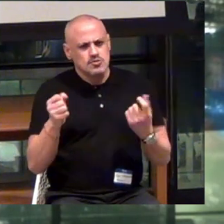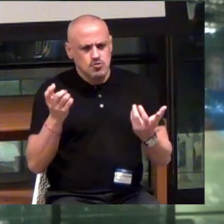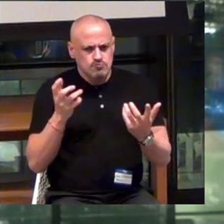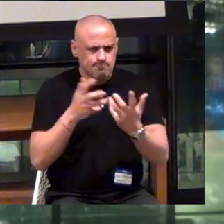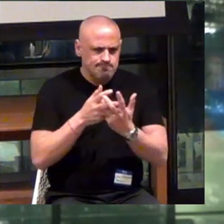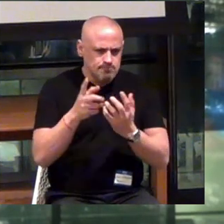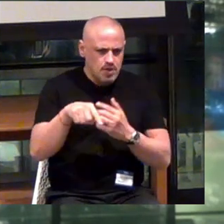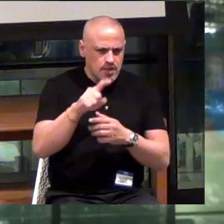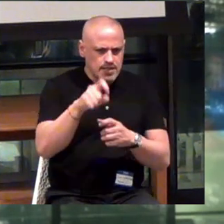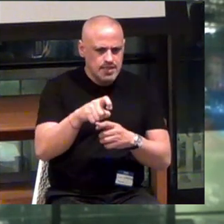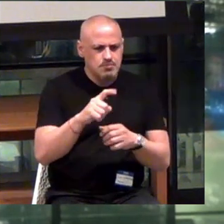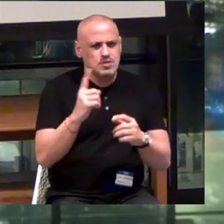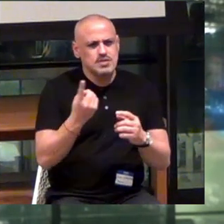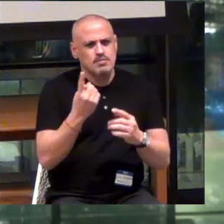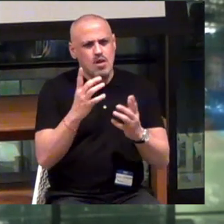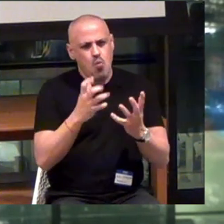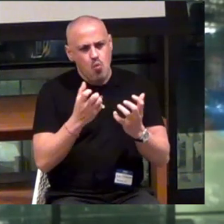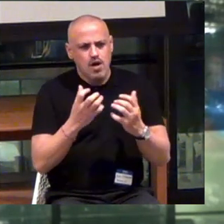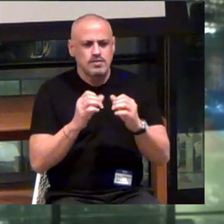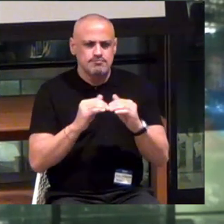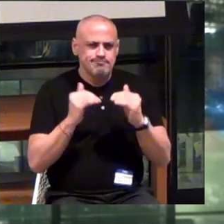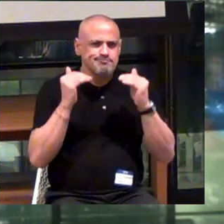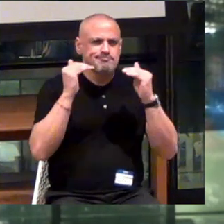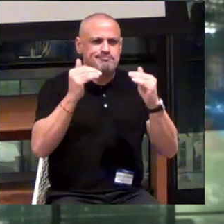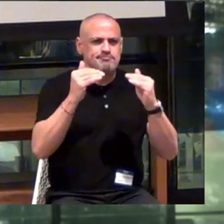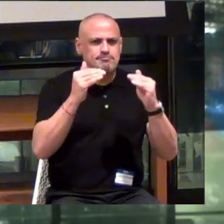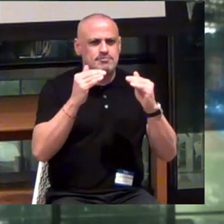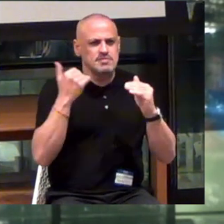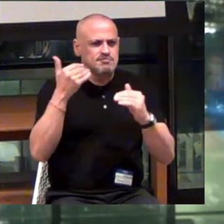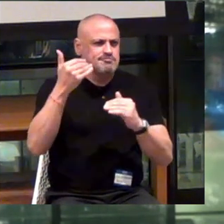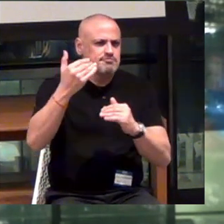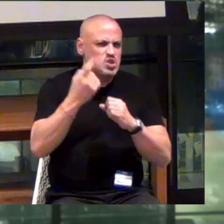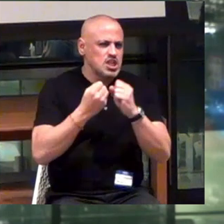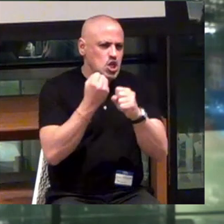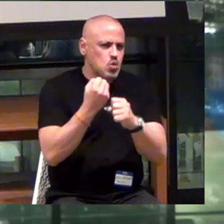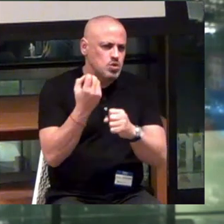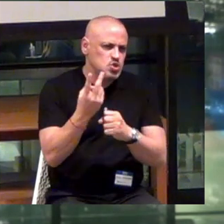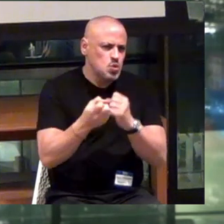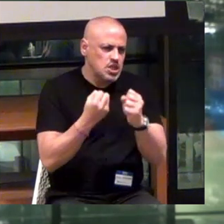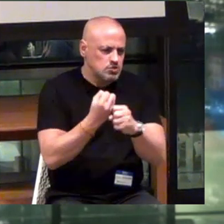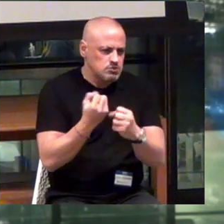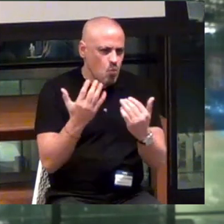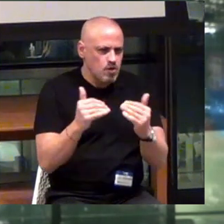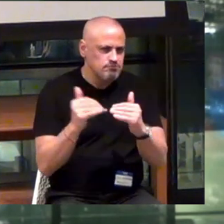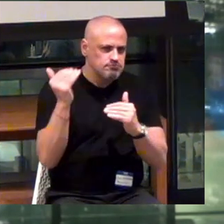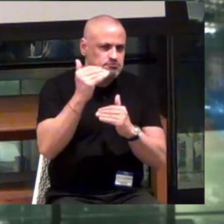But that's something that we want to stand up over the coming year or two. But I don't know of any.